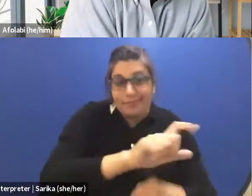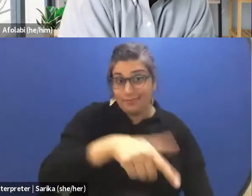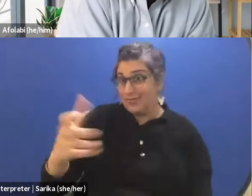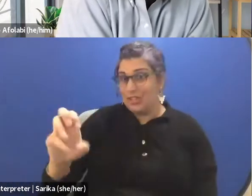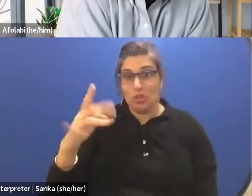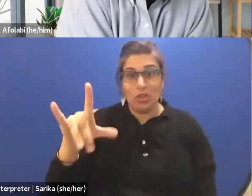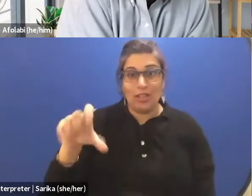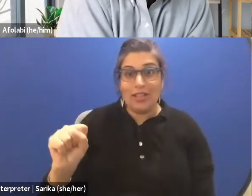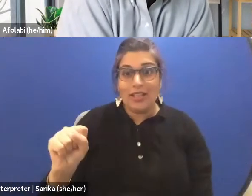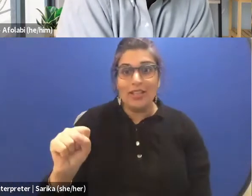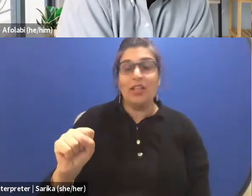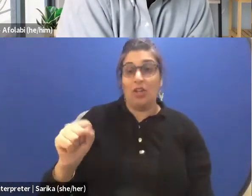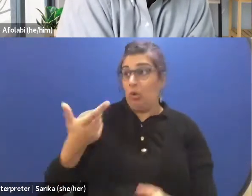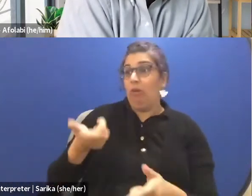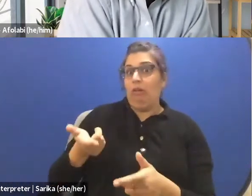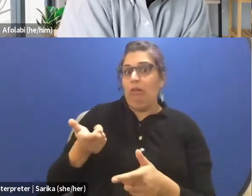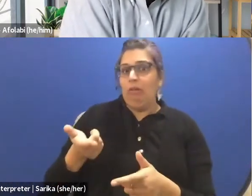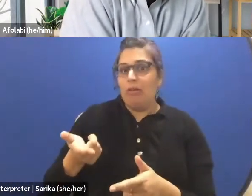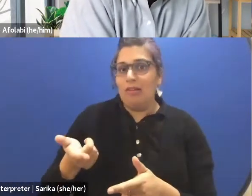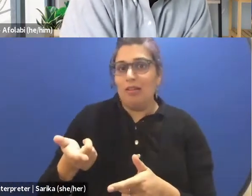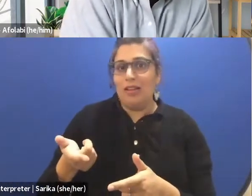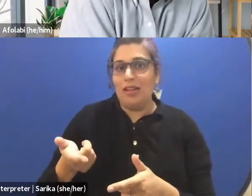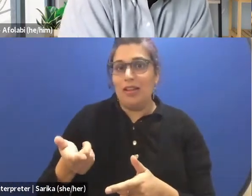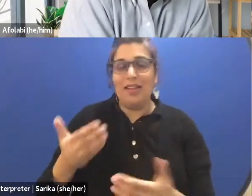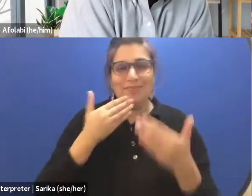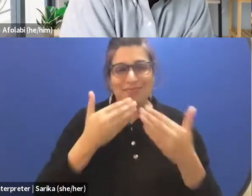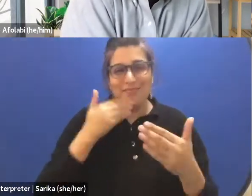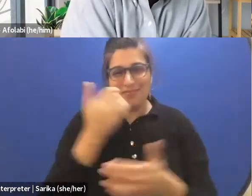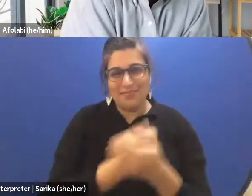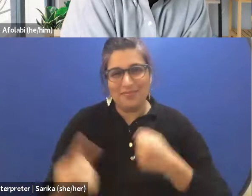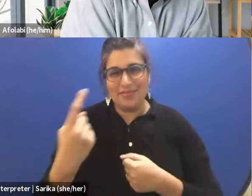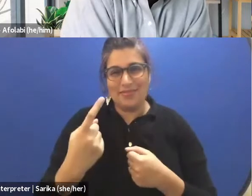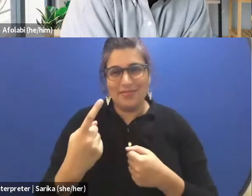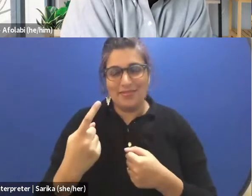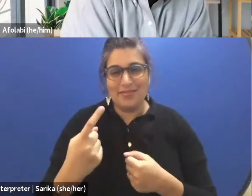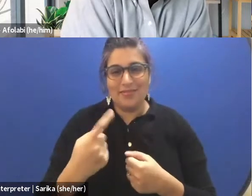I will go in French. (Charles speaks French)